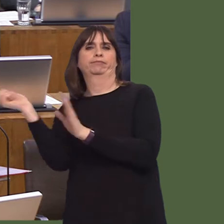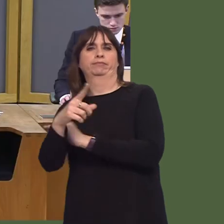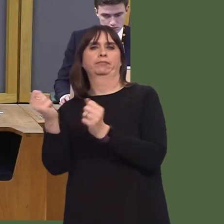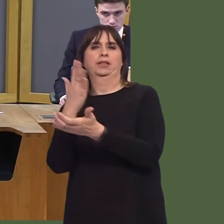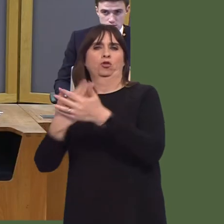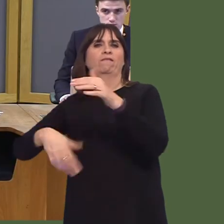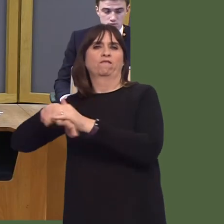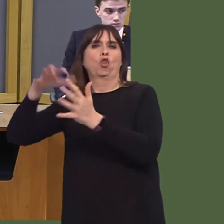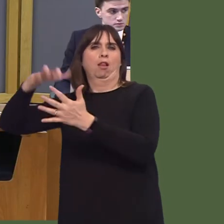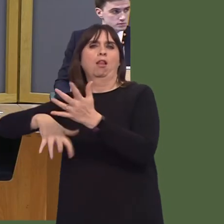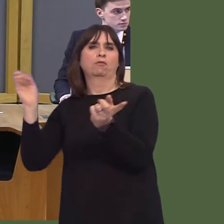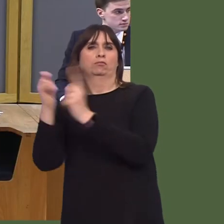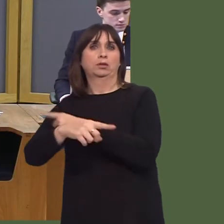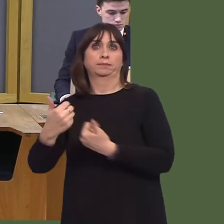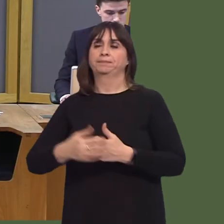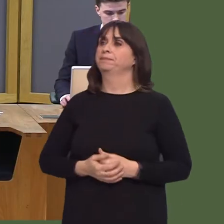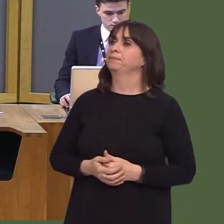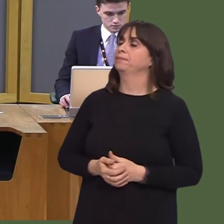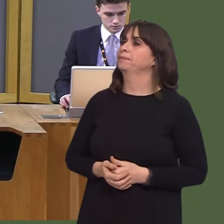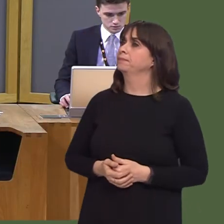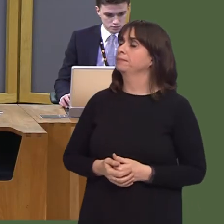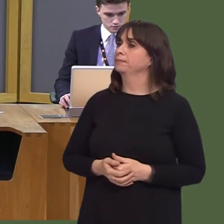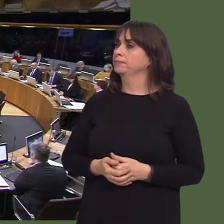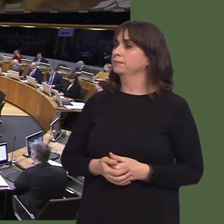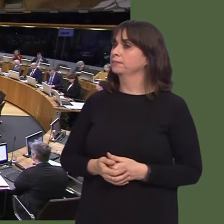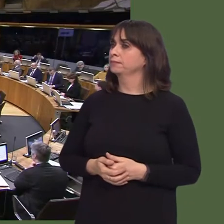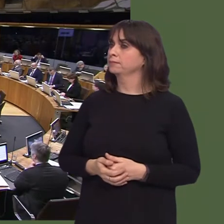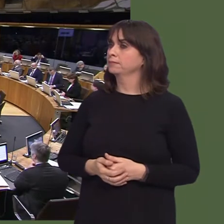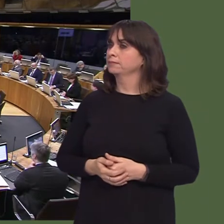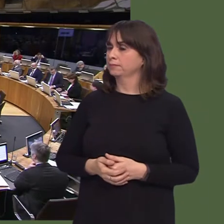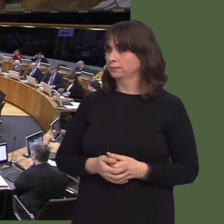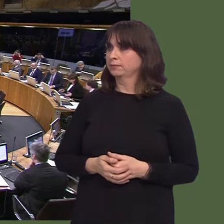So, I wonder if you would agree with me that Newport business investment district, representing